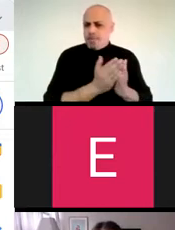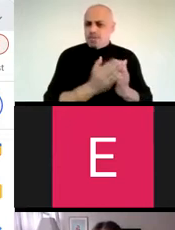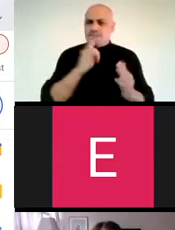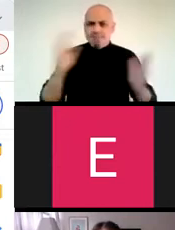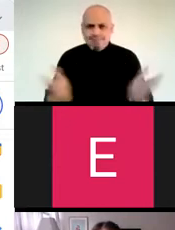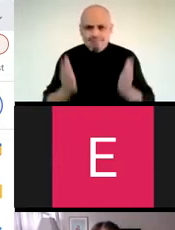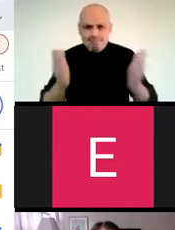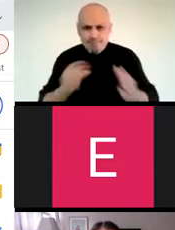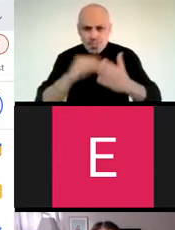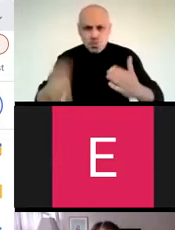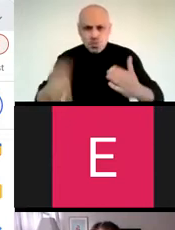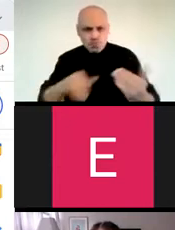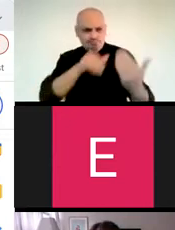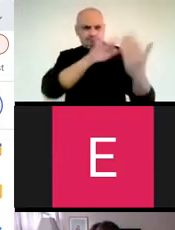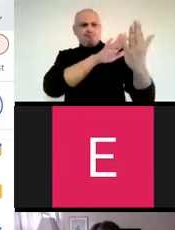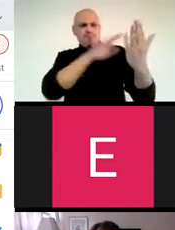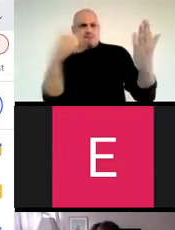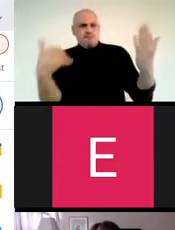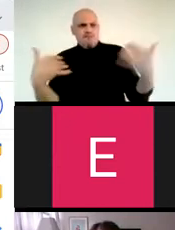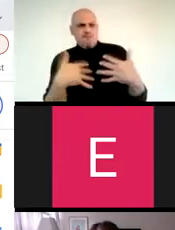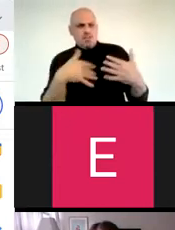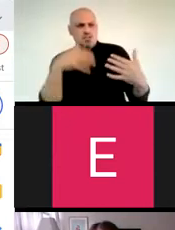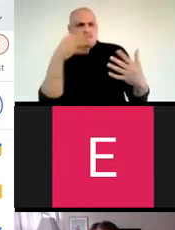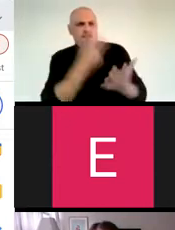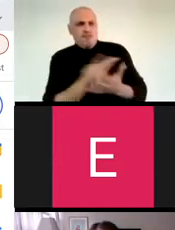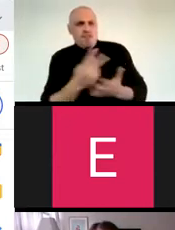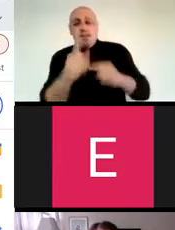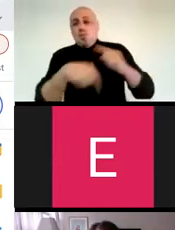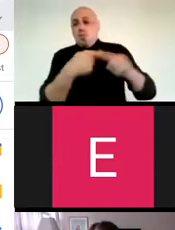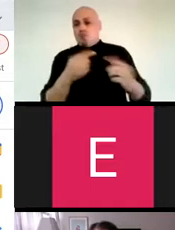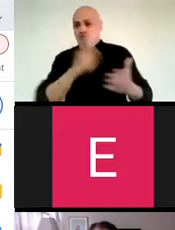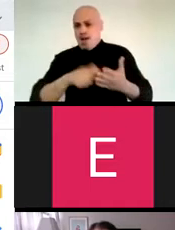when she states that she pushes her students to confront their fears of failing when it comes